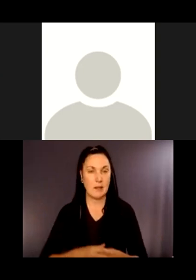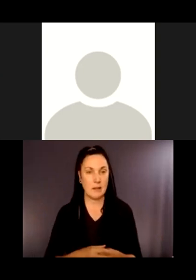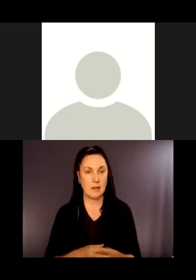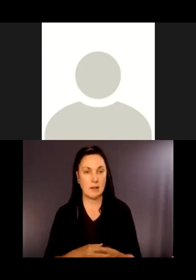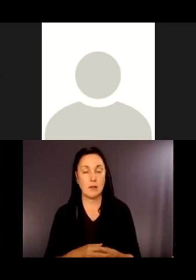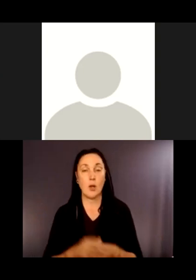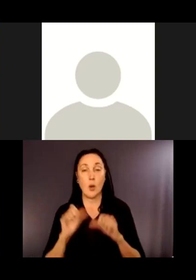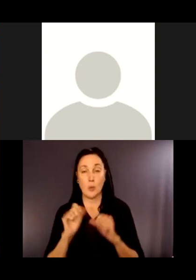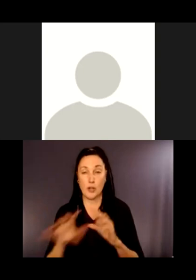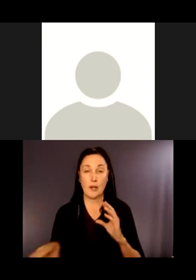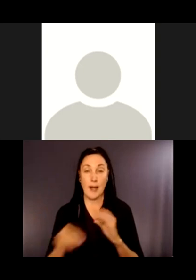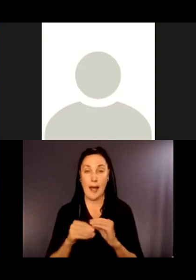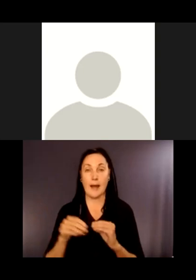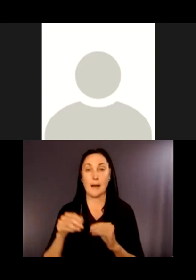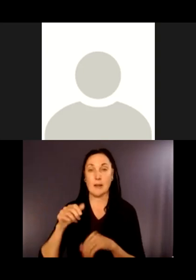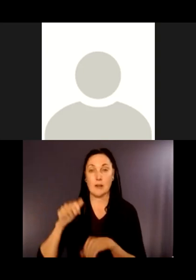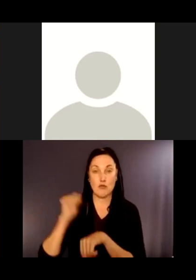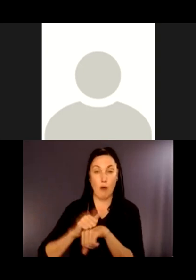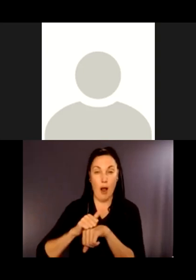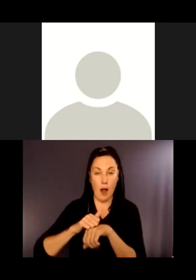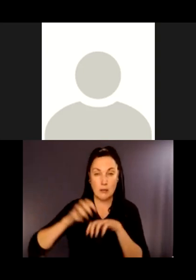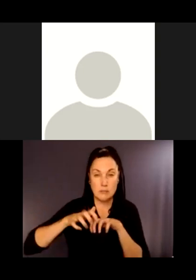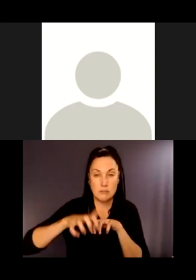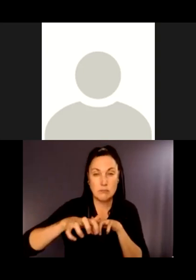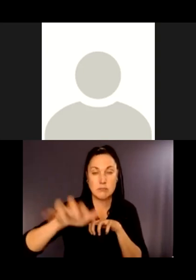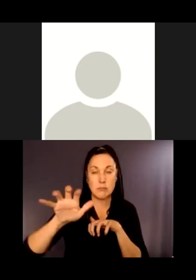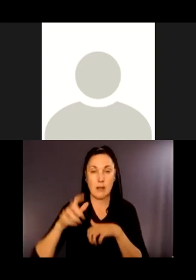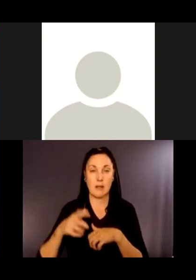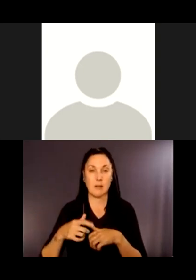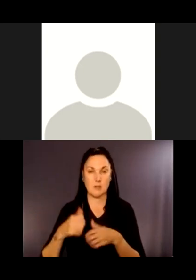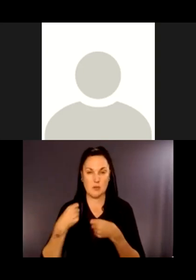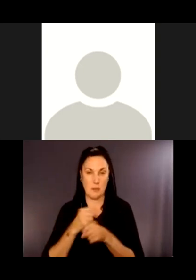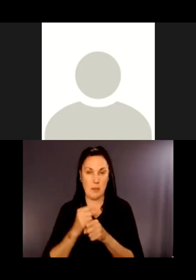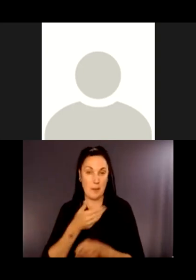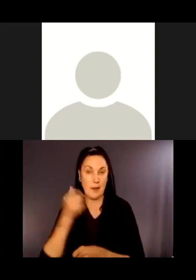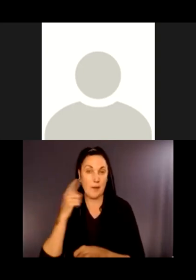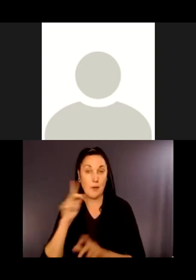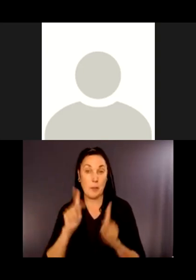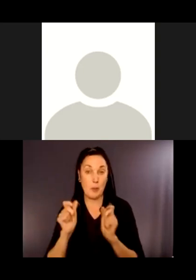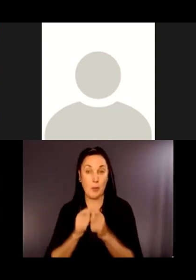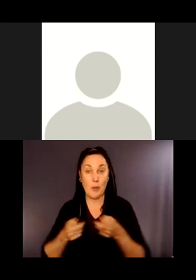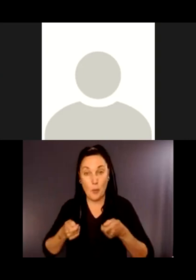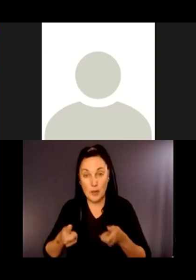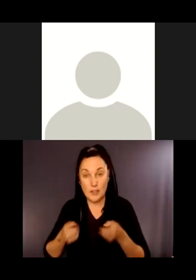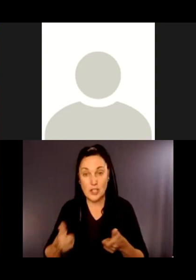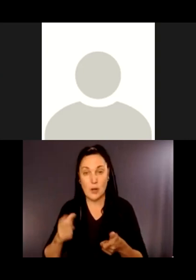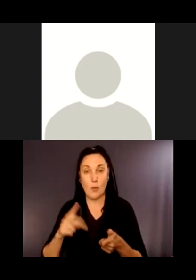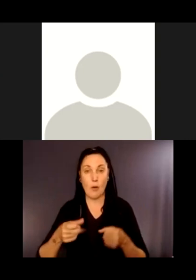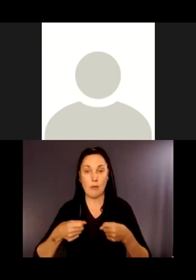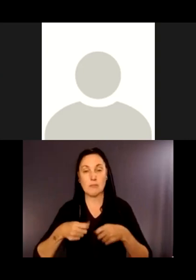surface to accommodate people using wheelchairs and strollers who are dealing with joint pain or recovering from surgery, et cetera.